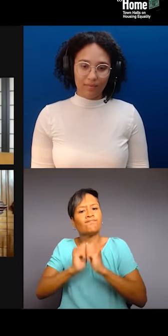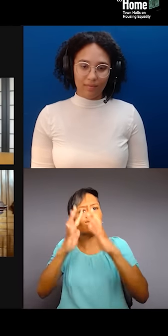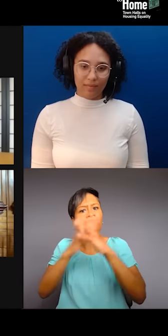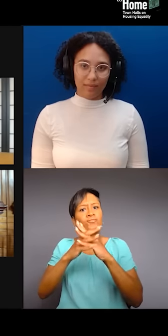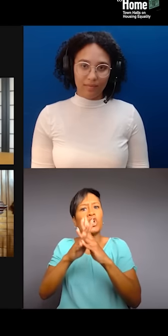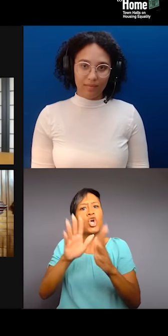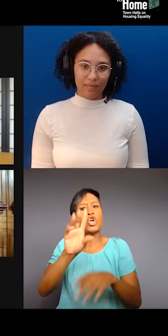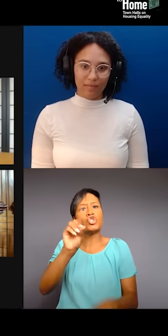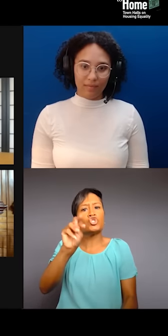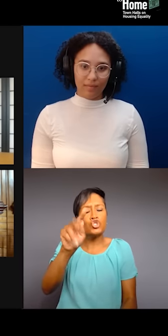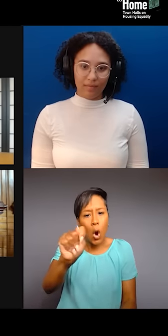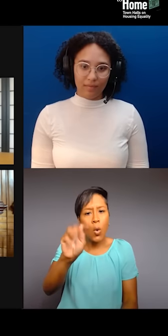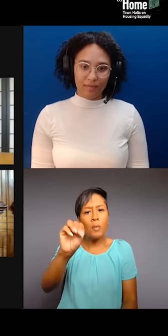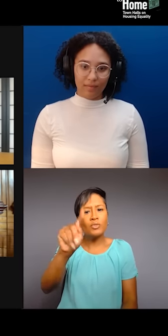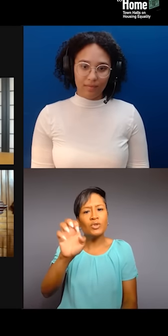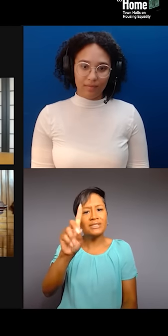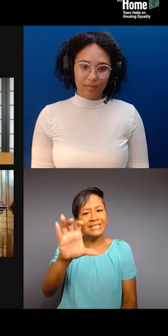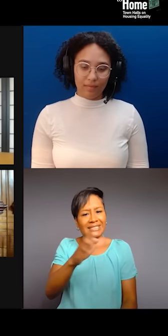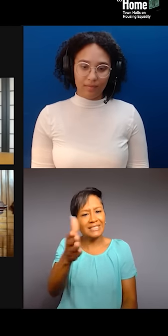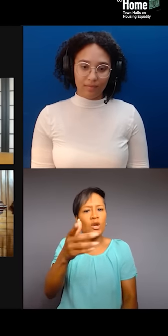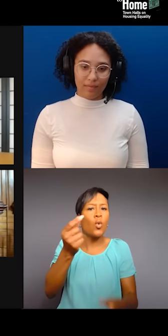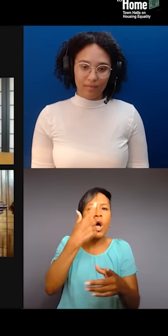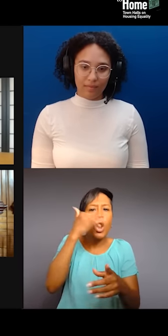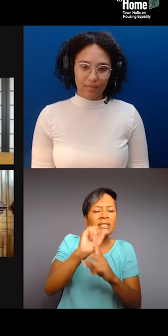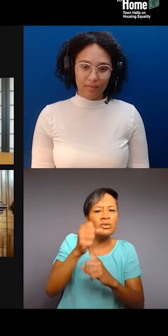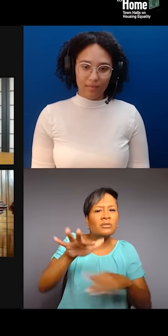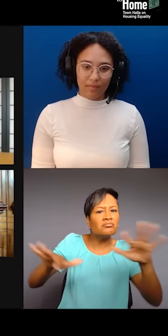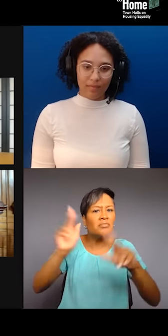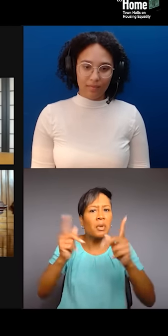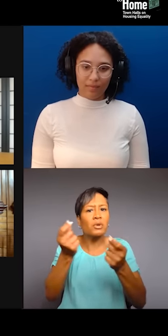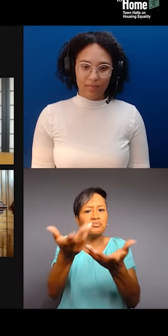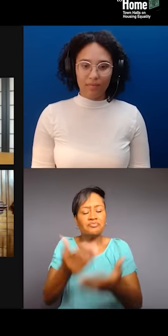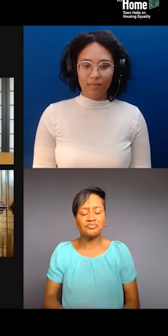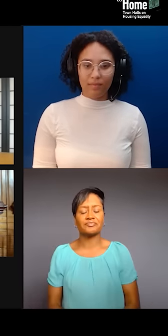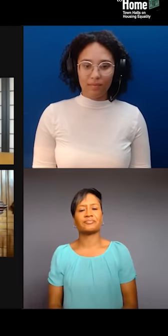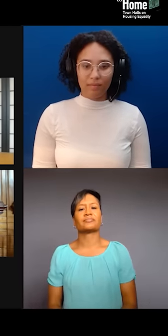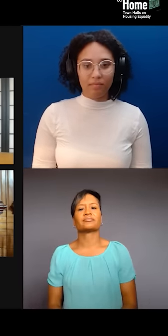Yes. What the conditions were like for folks? Yeah. So, four years ago,